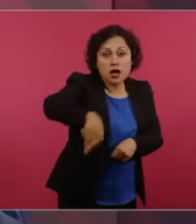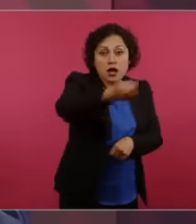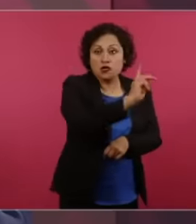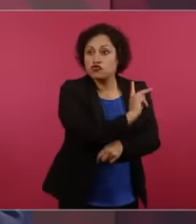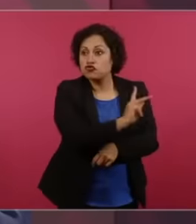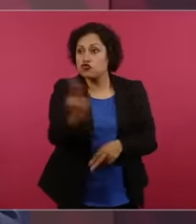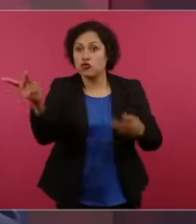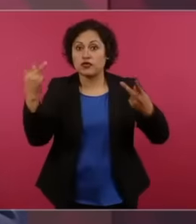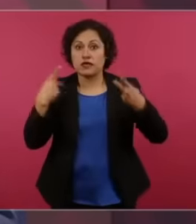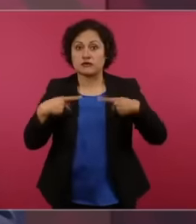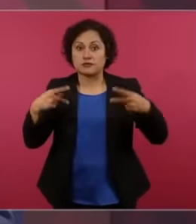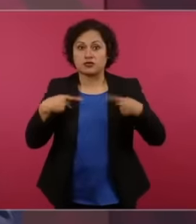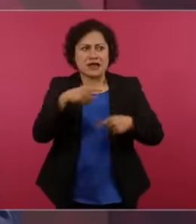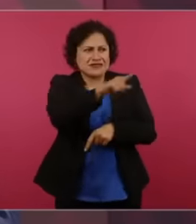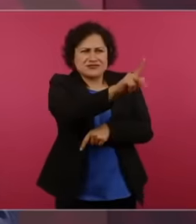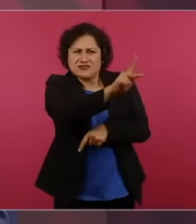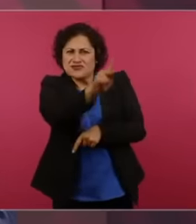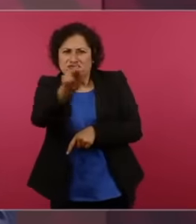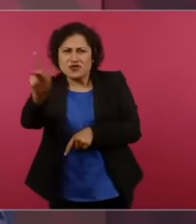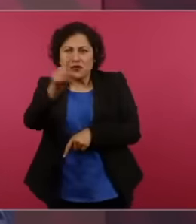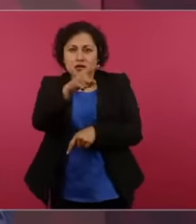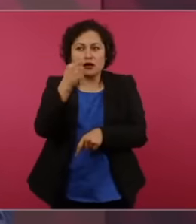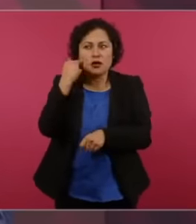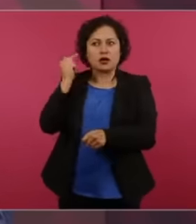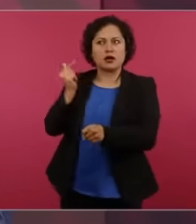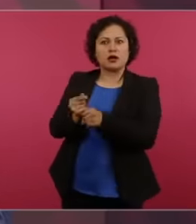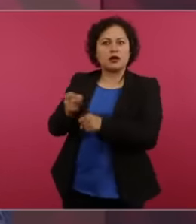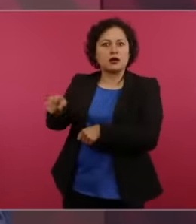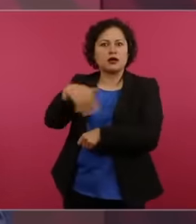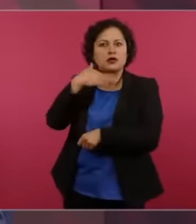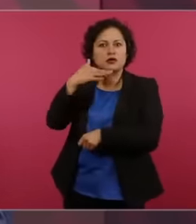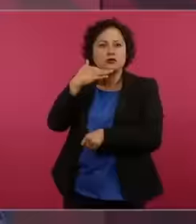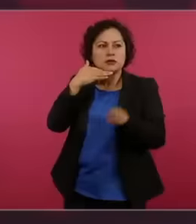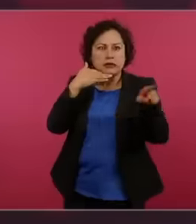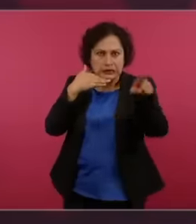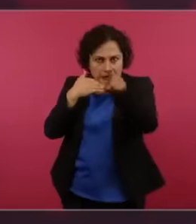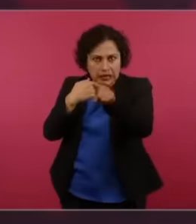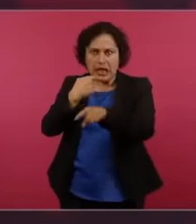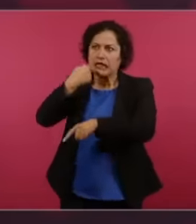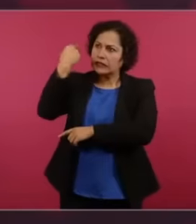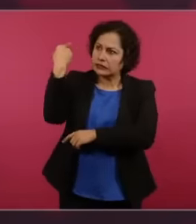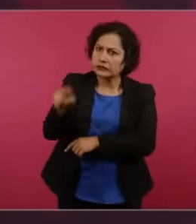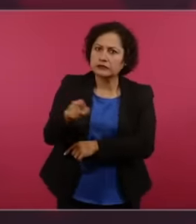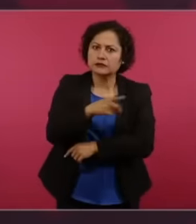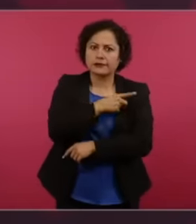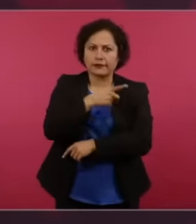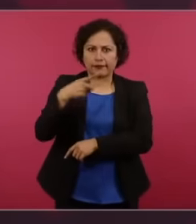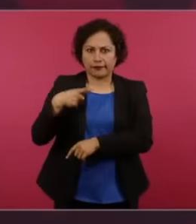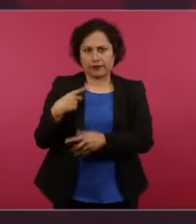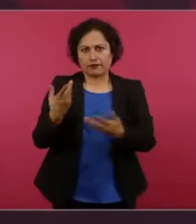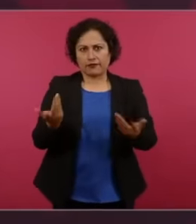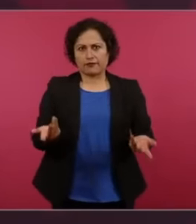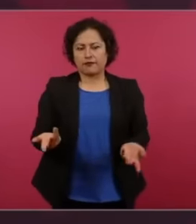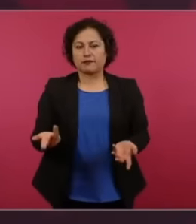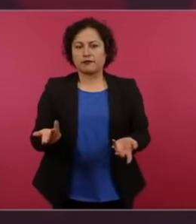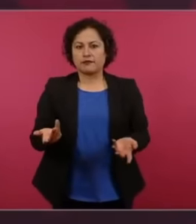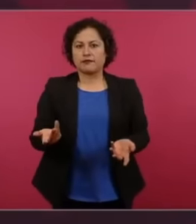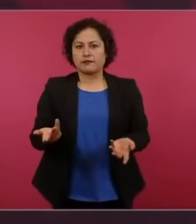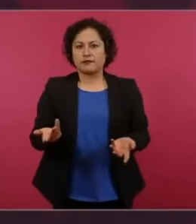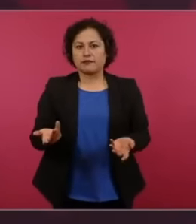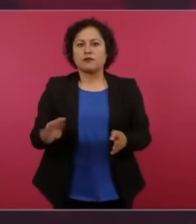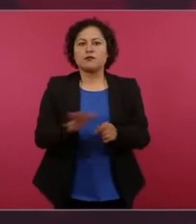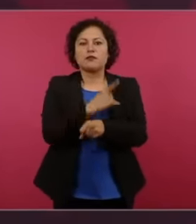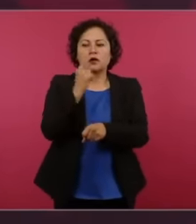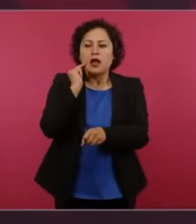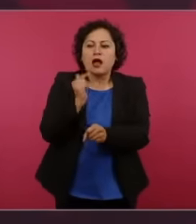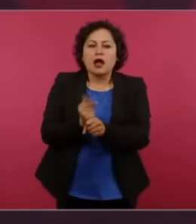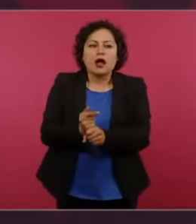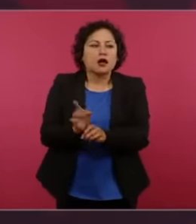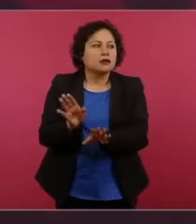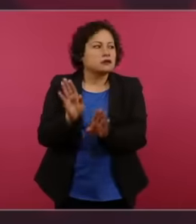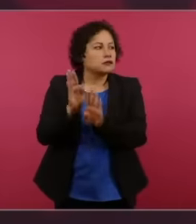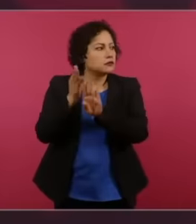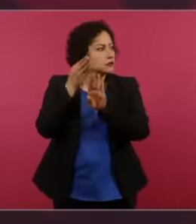report but not be an accessory so as not to be